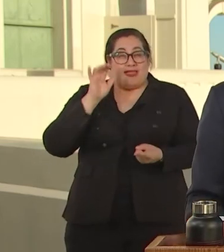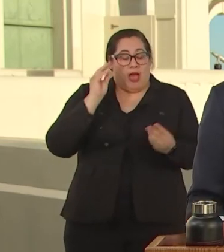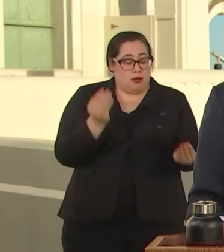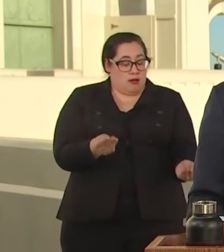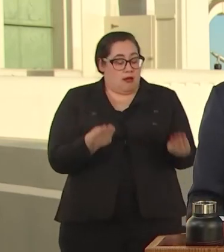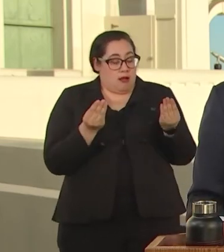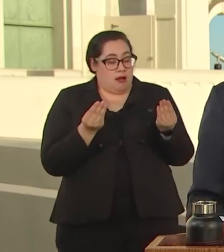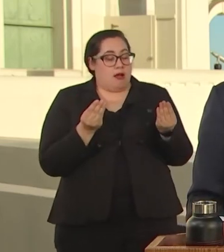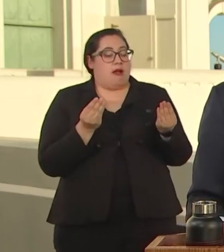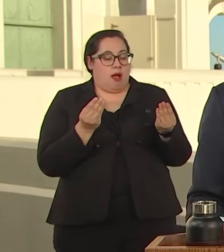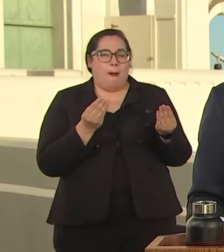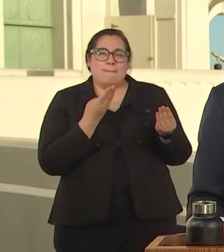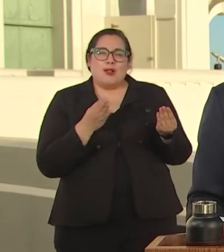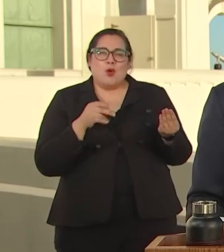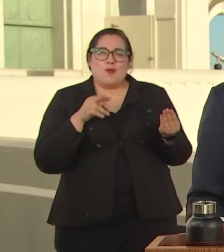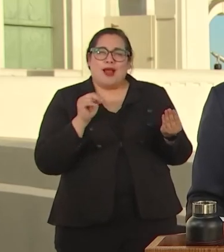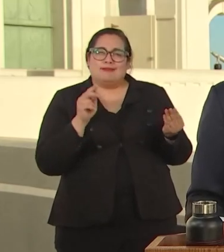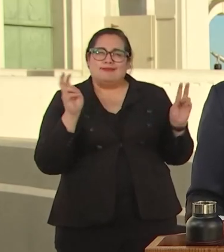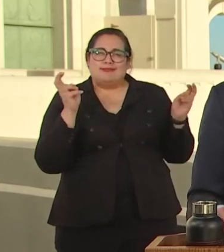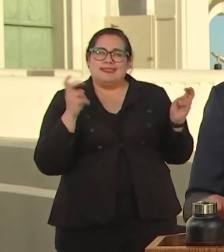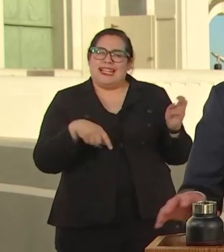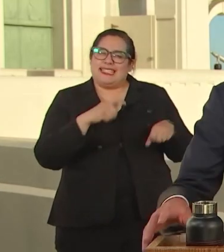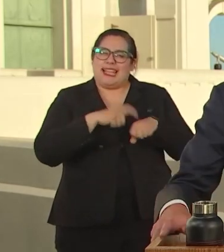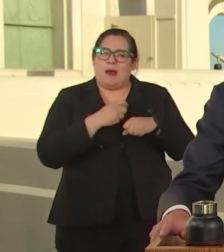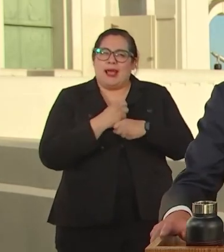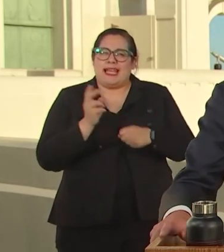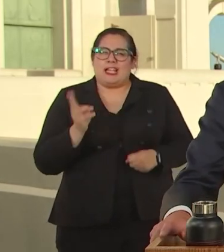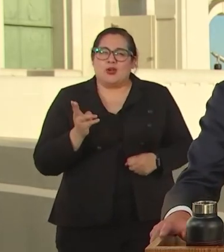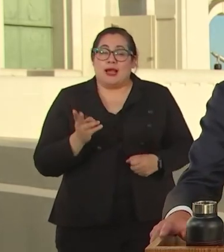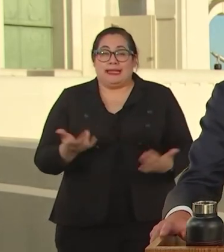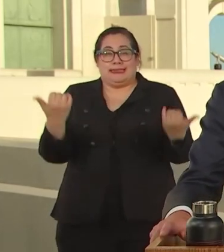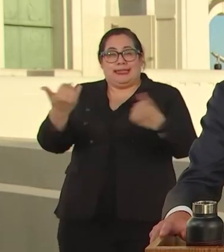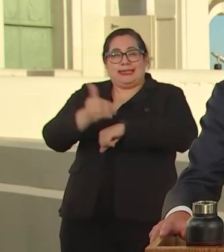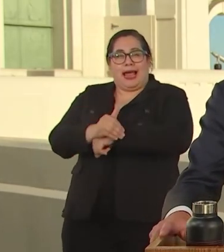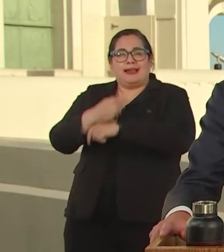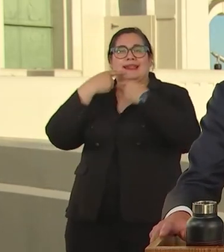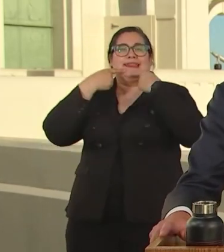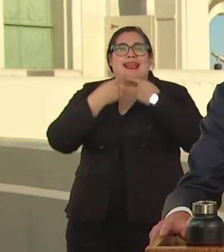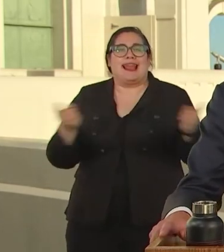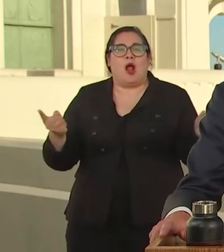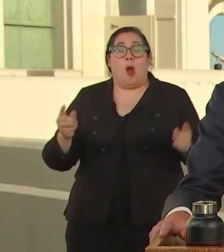TIME TO MAKE HISTORY SO. I'M DECLARING THAT BY 2030 OUR DEPARTMENT OF WATER AND POWER